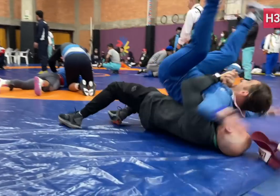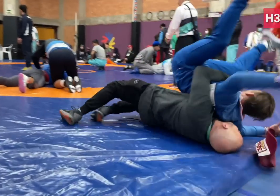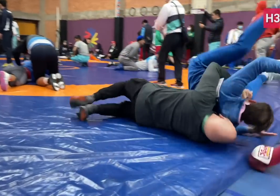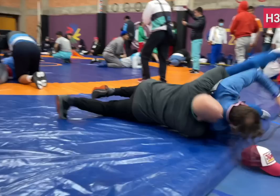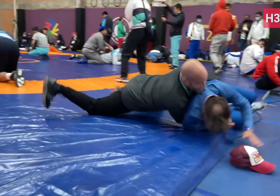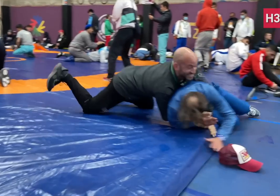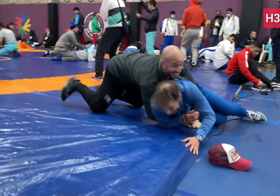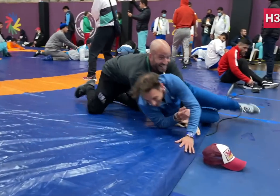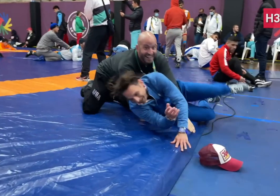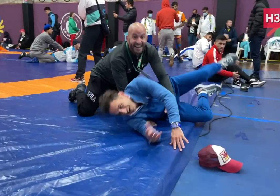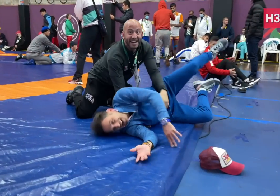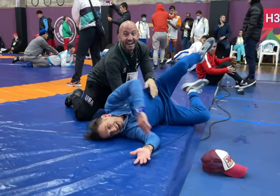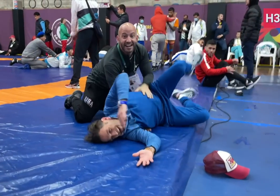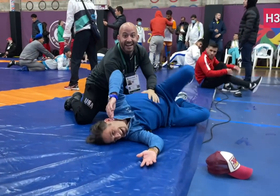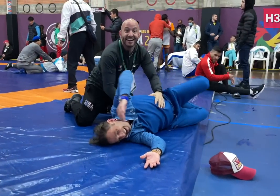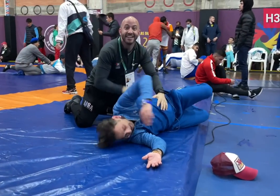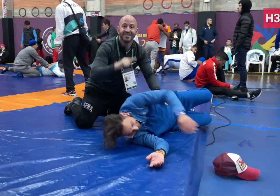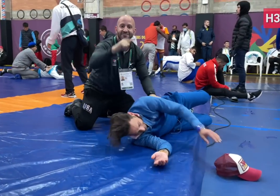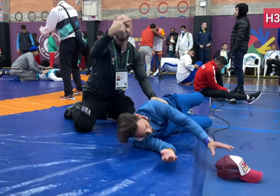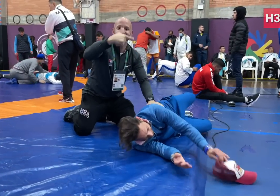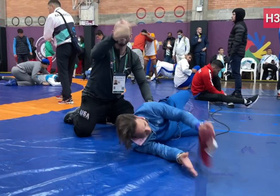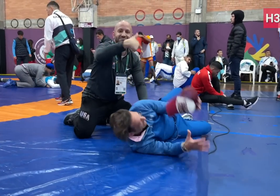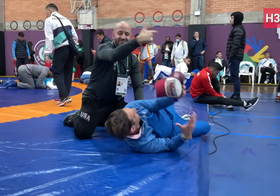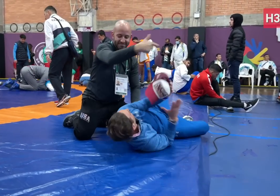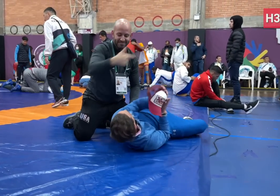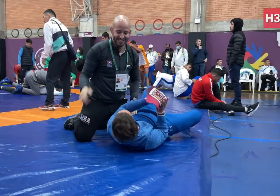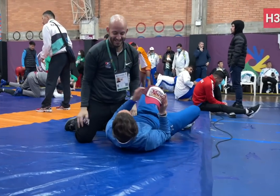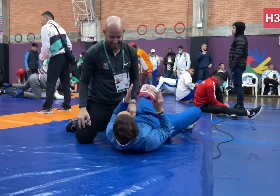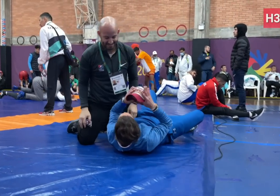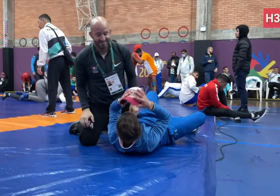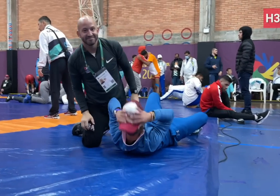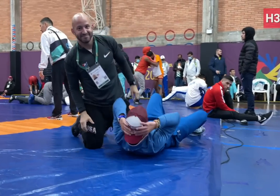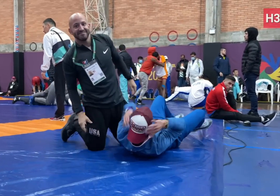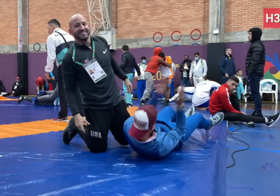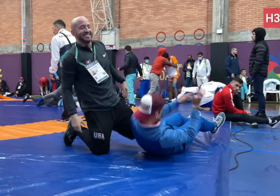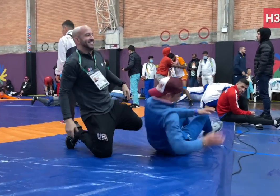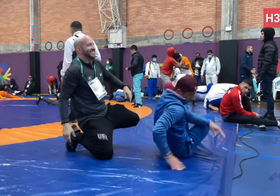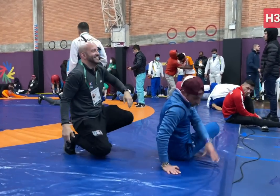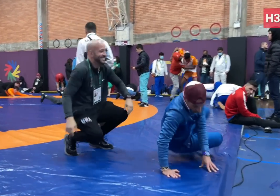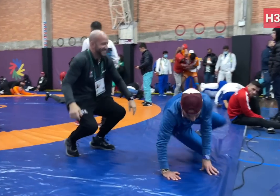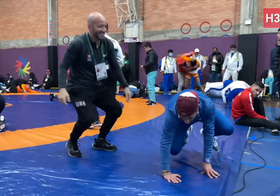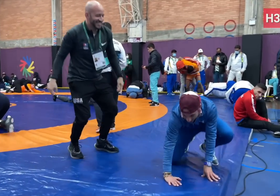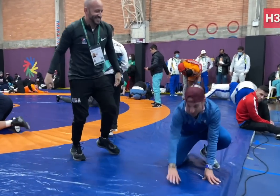The goal is to push the opponent out of the ring,